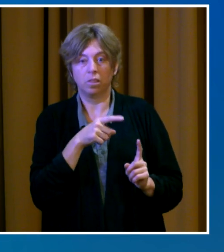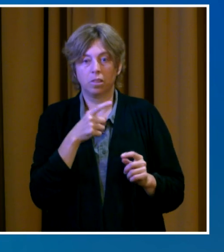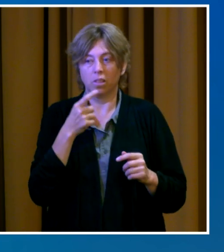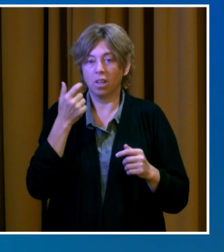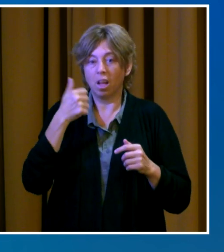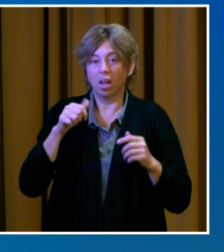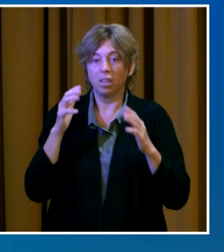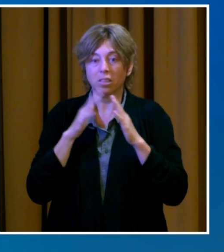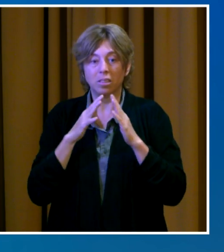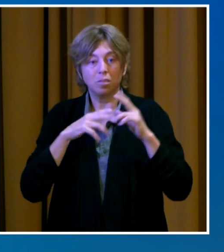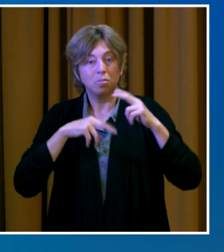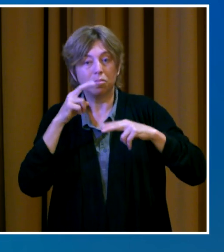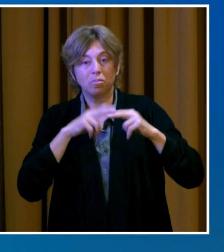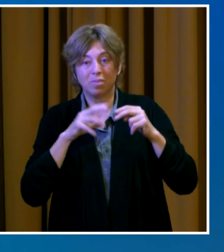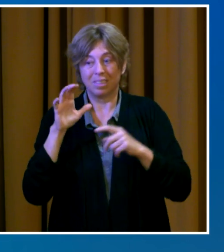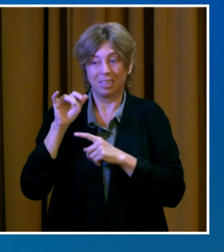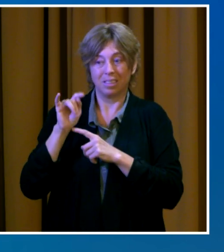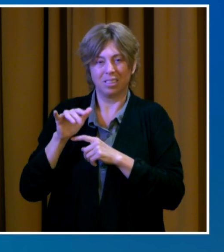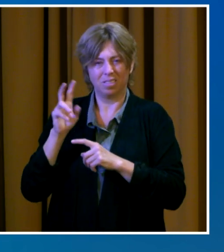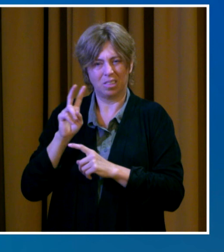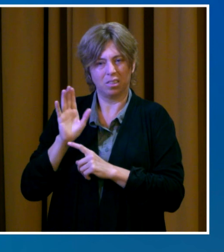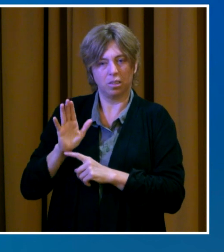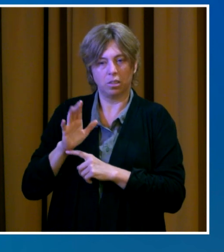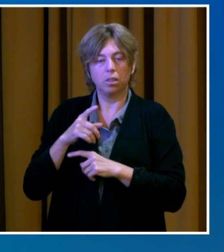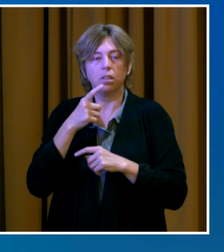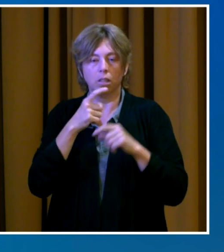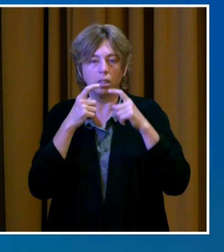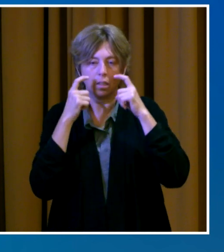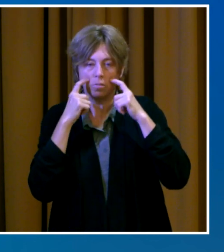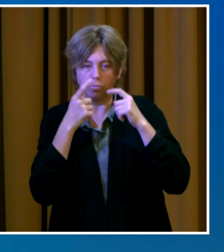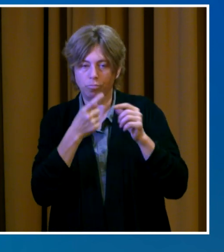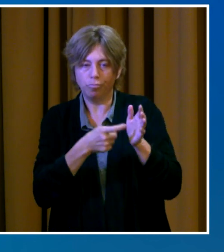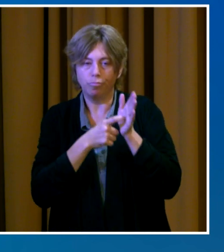Starting this week, Vancouver's Parks and Recreation Department